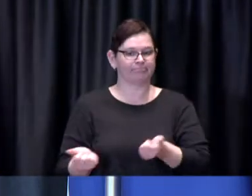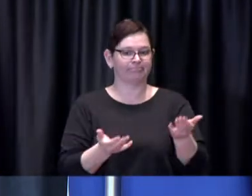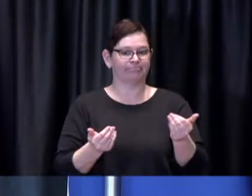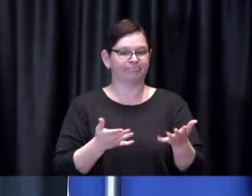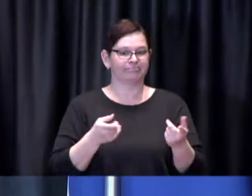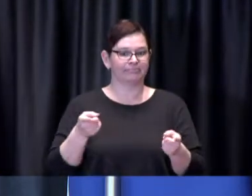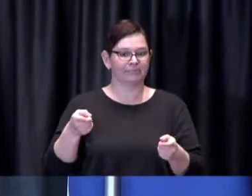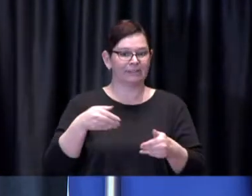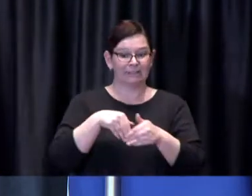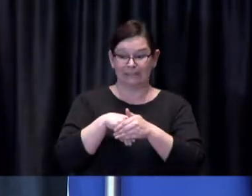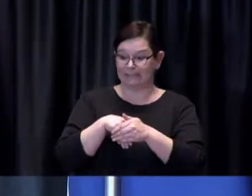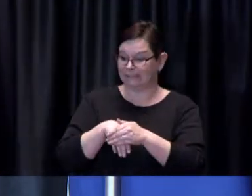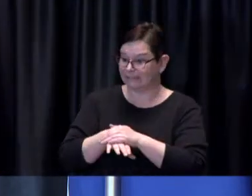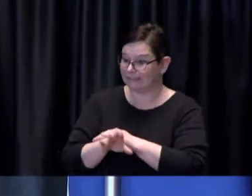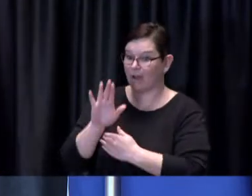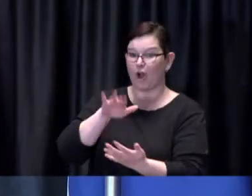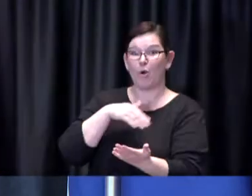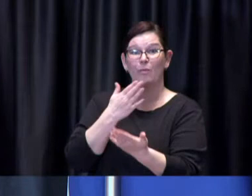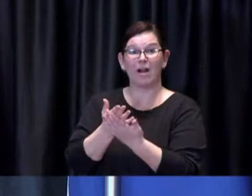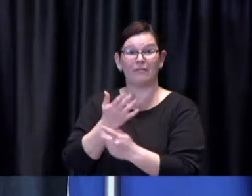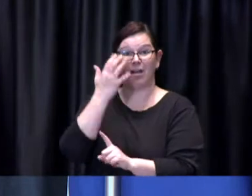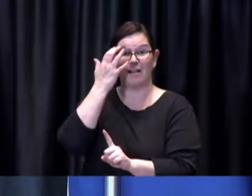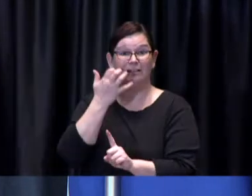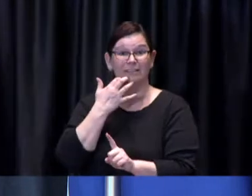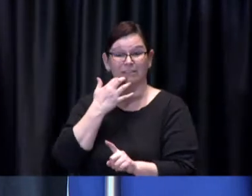Within our figure of 670 cases today,